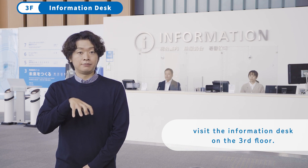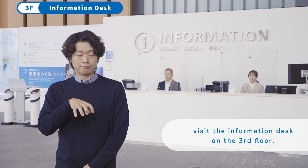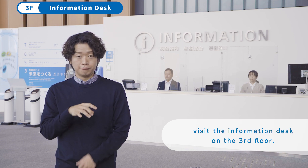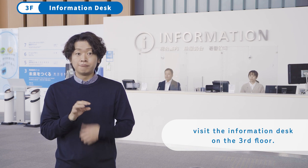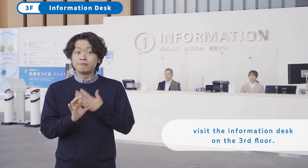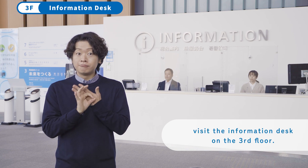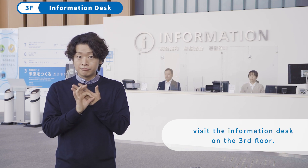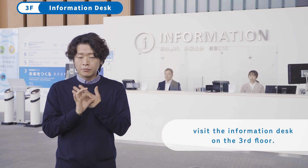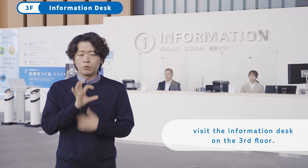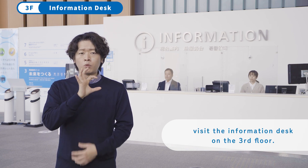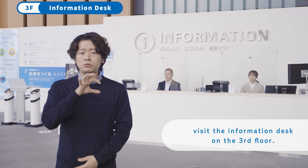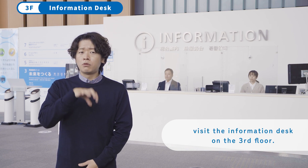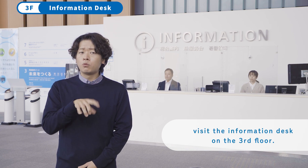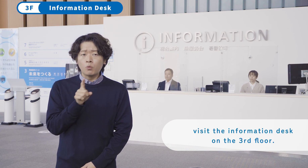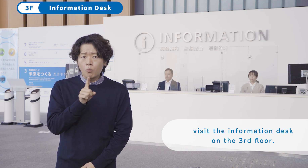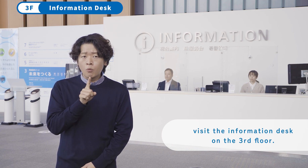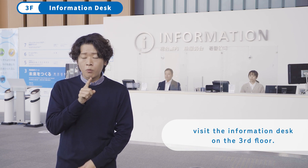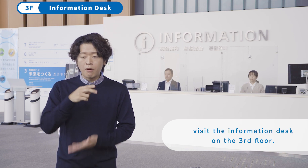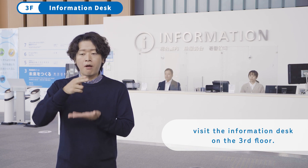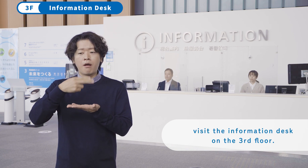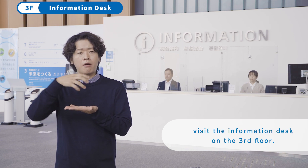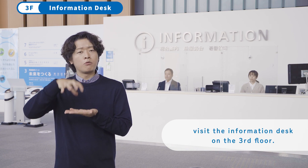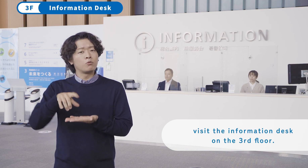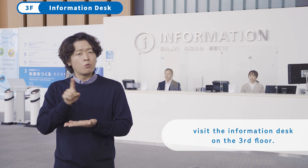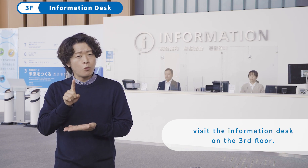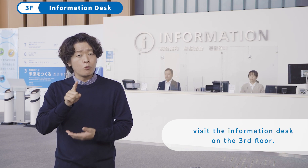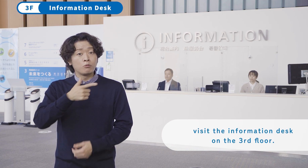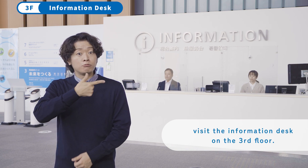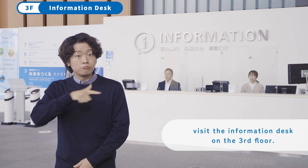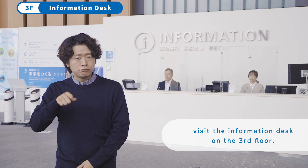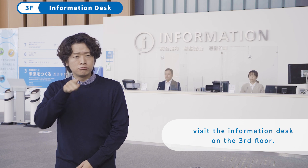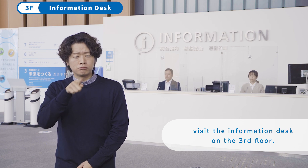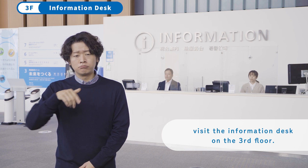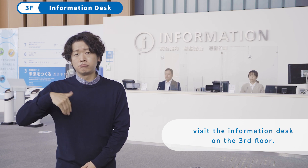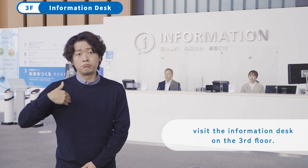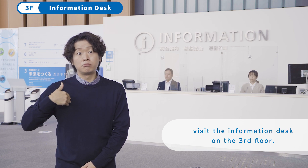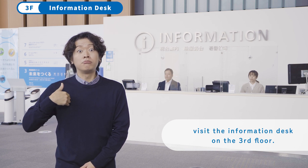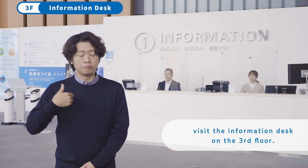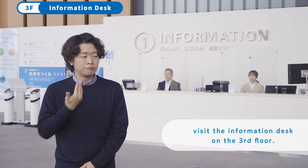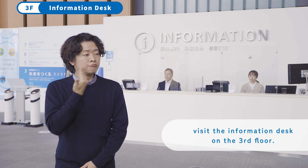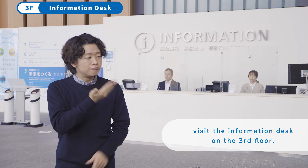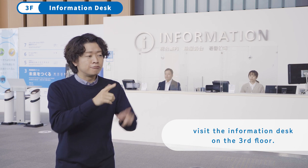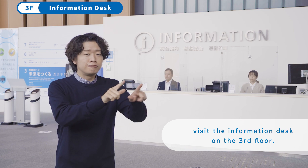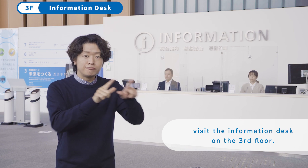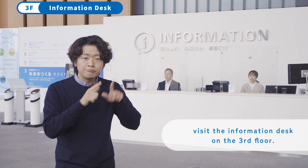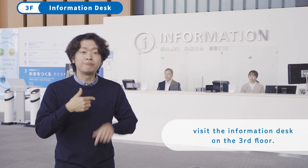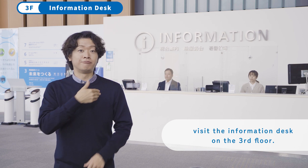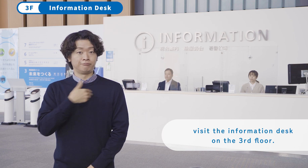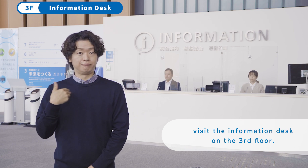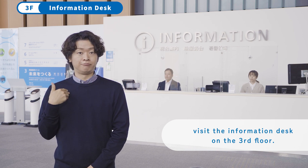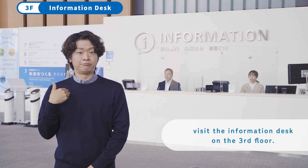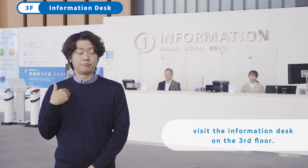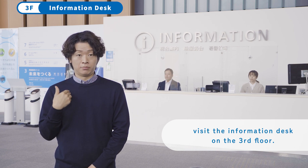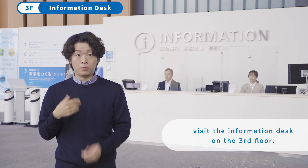visit the information desk on the 3rd floor.